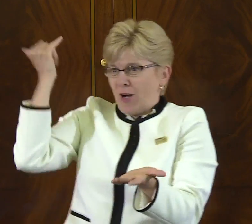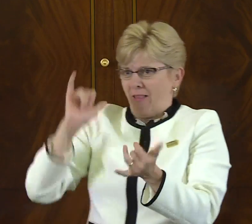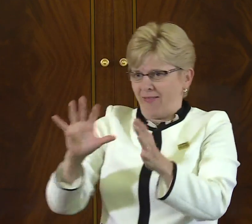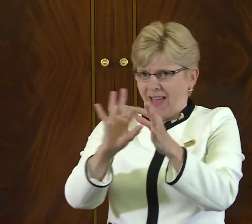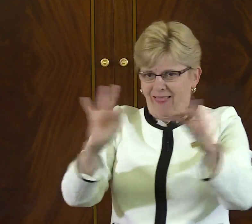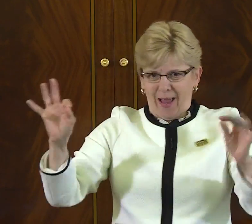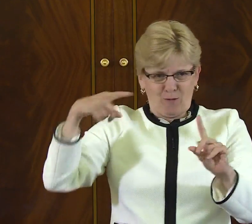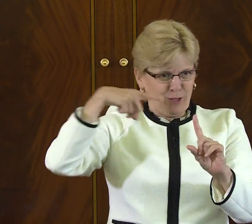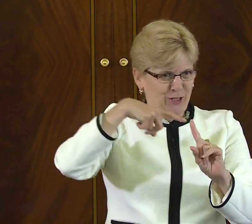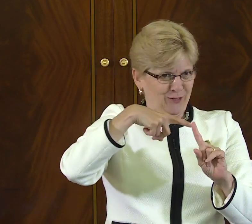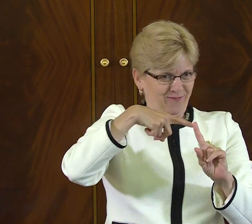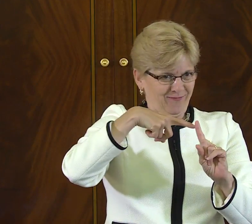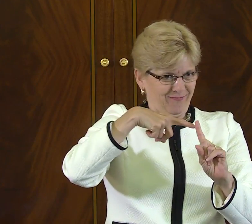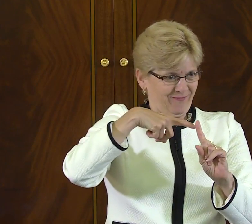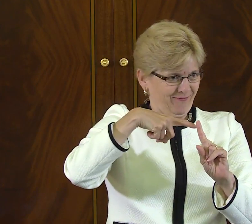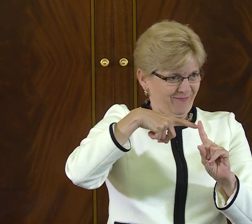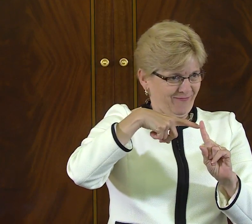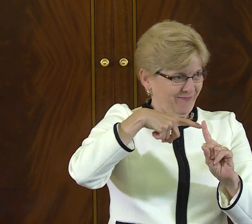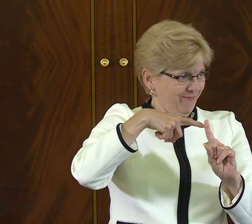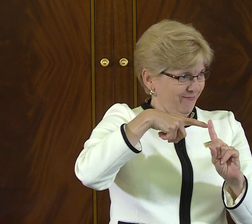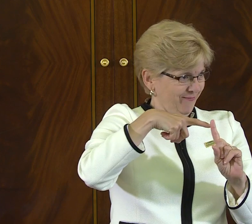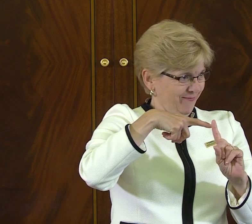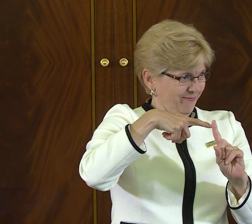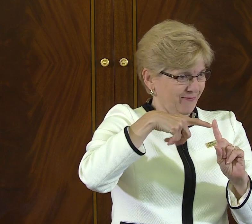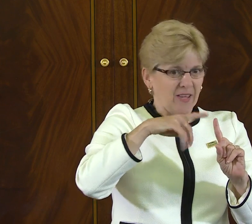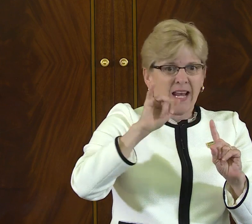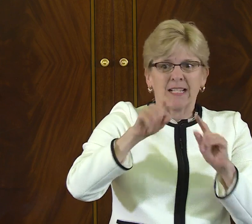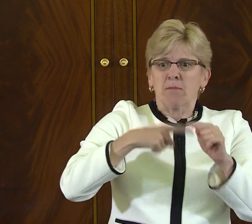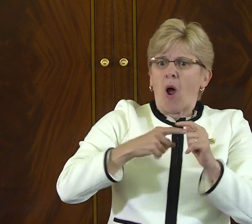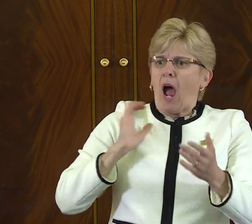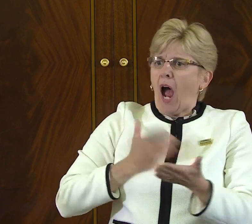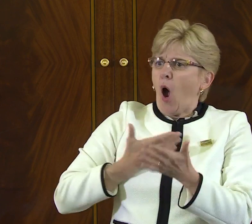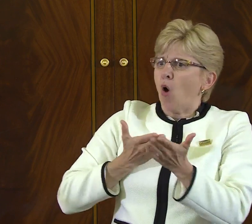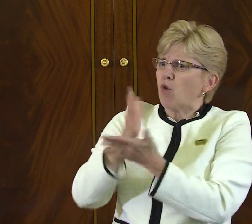You know, we sometimes forget that language.